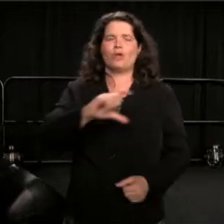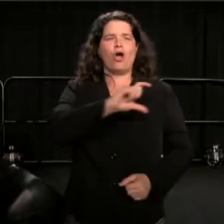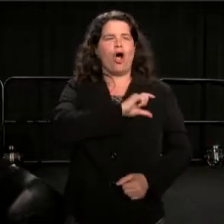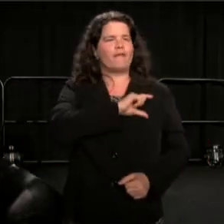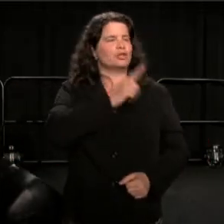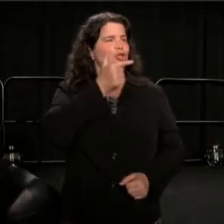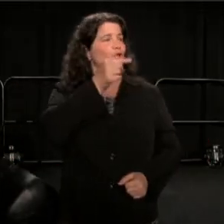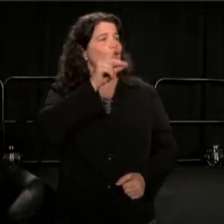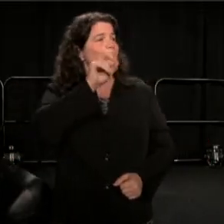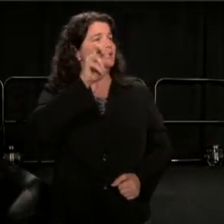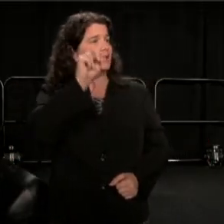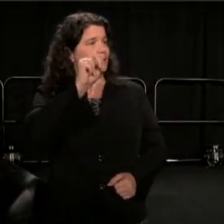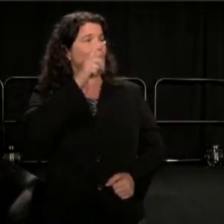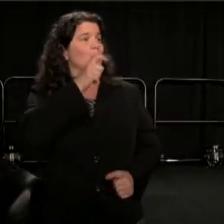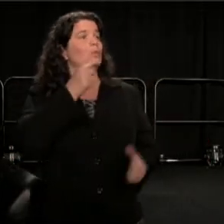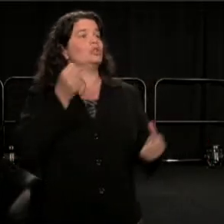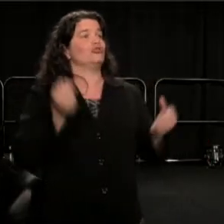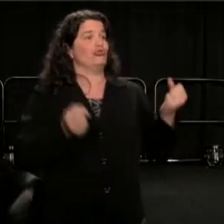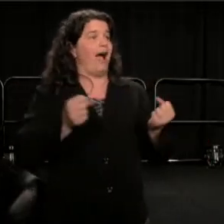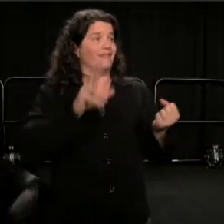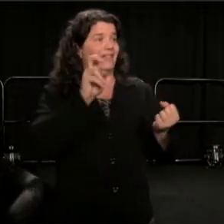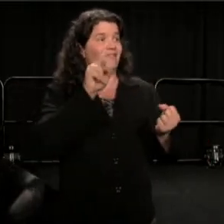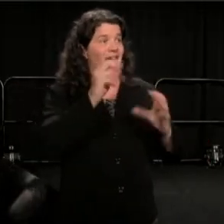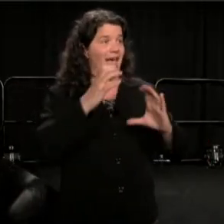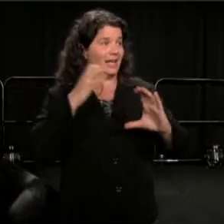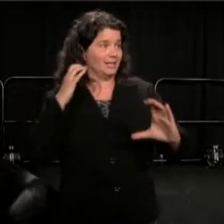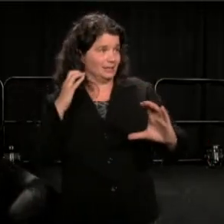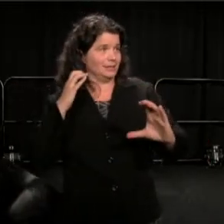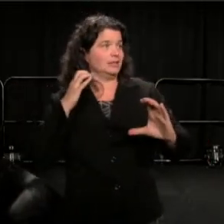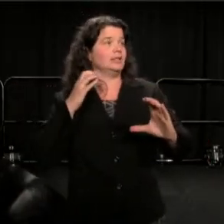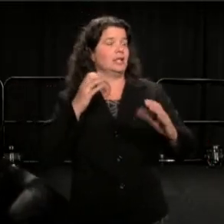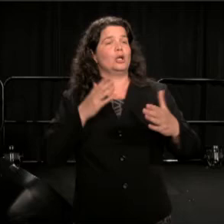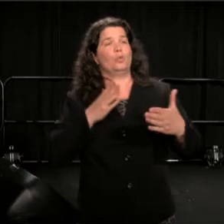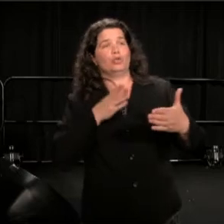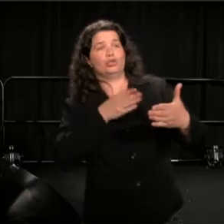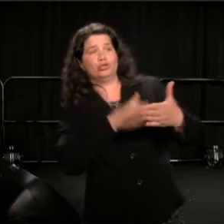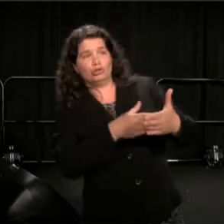who had been charged with depraved heart murder and voluntary man-slaughter, second degree assault,